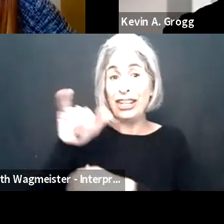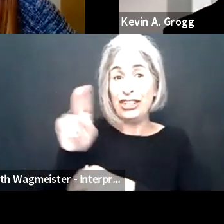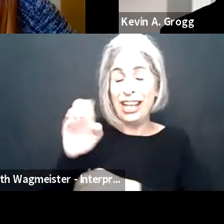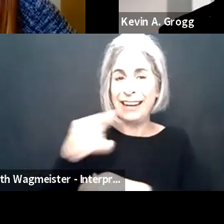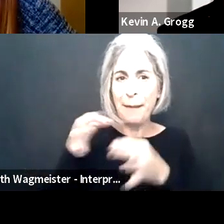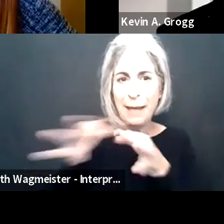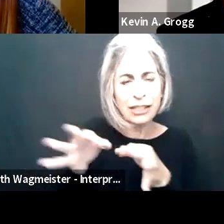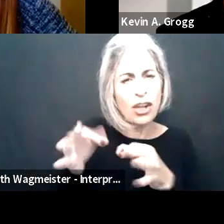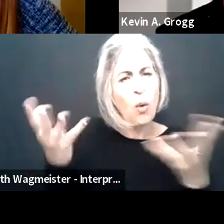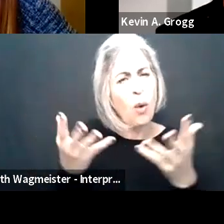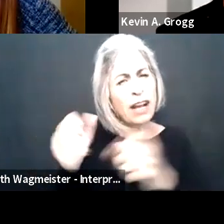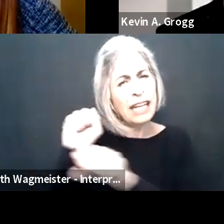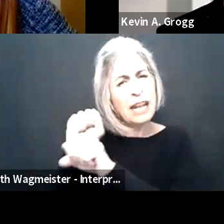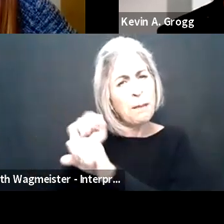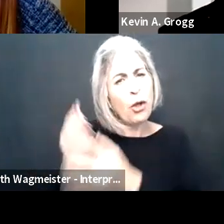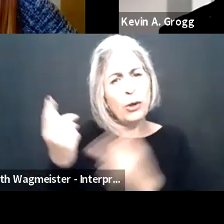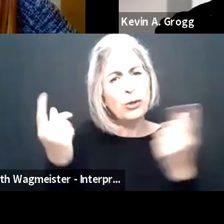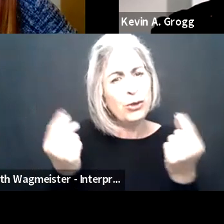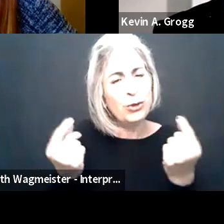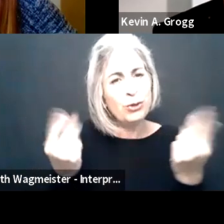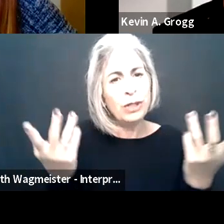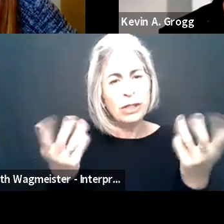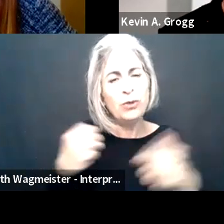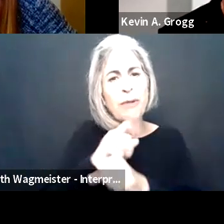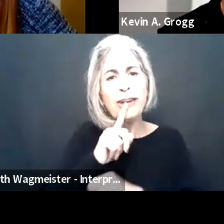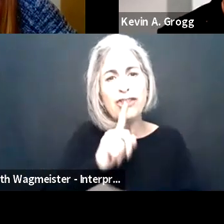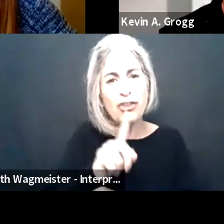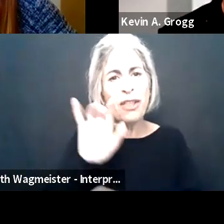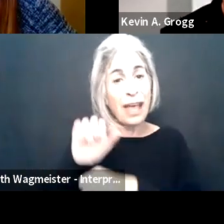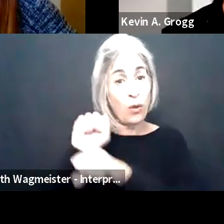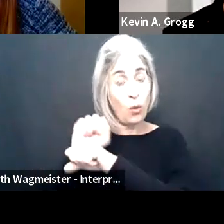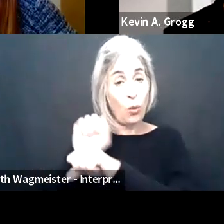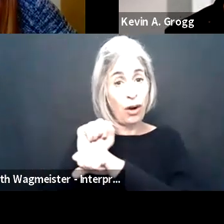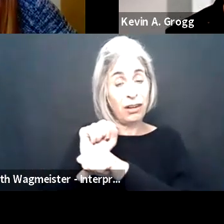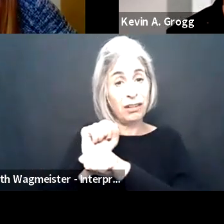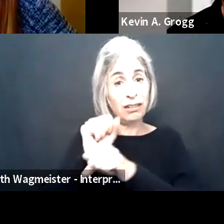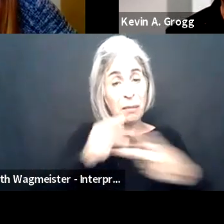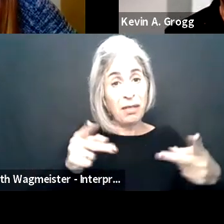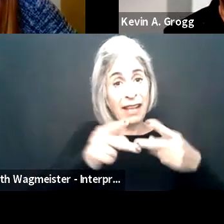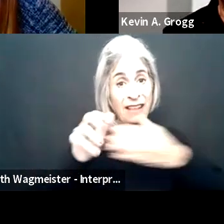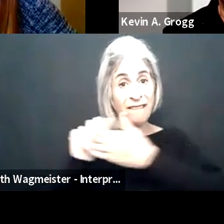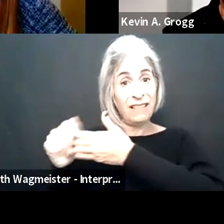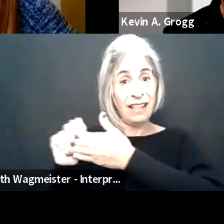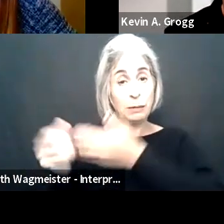remotely. telework or this job can't be performed And now we know that is not true as Janet has mentioned. So what can employers do to ensure that